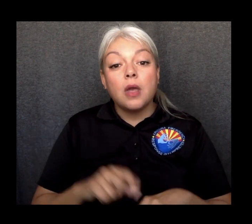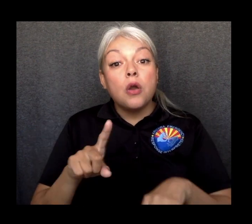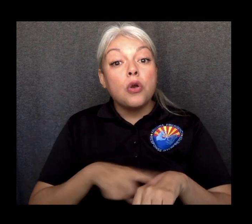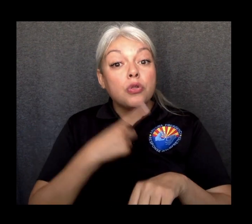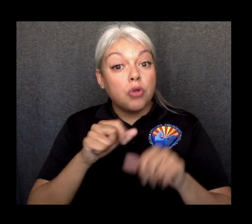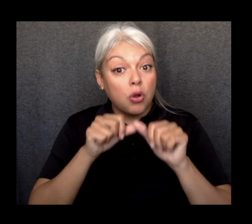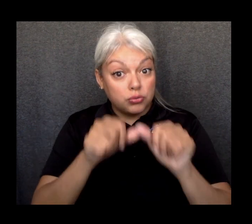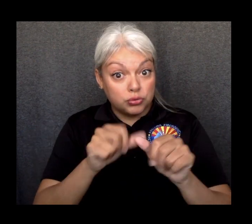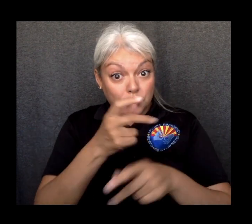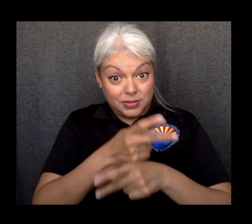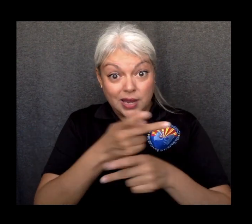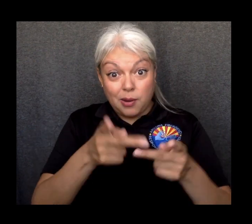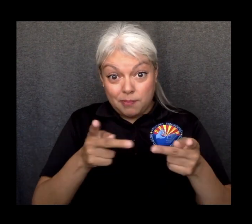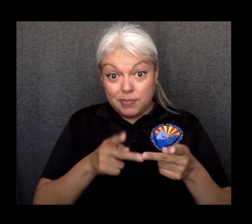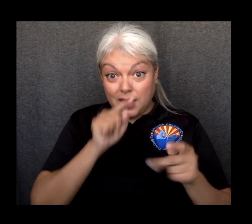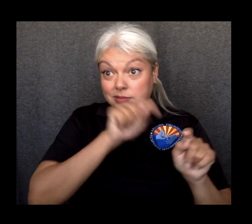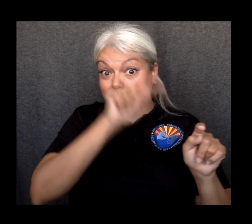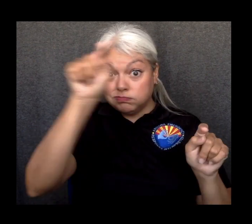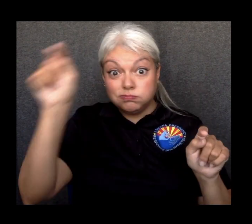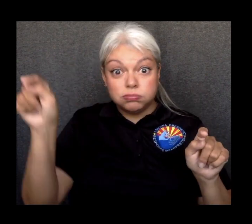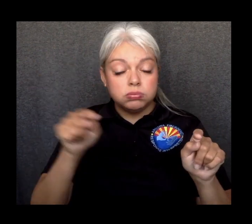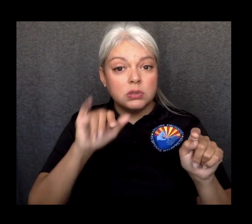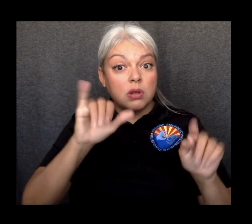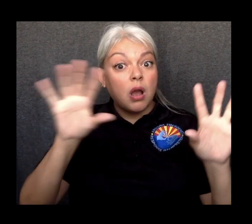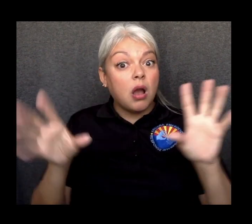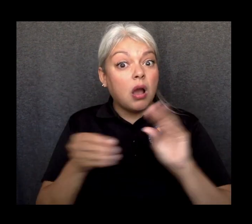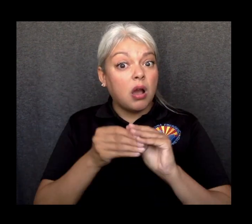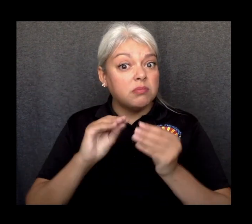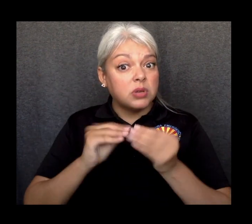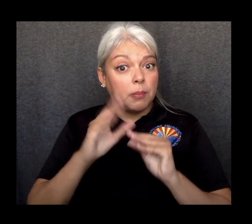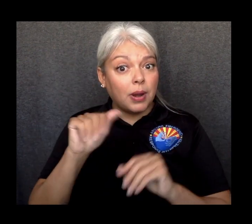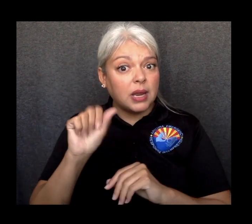have significantly decreased over the past 15 weeks.